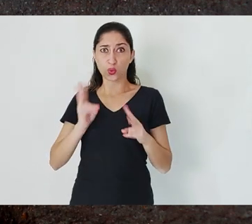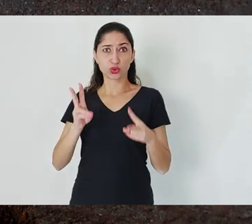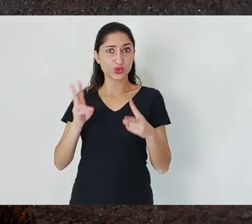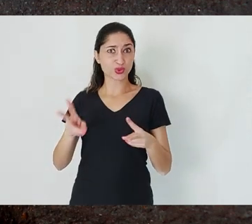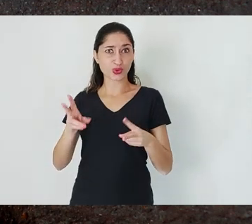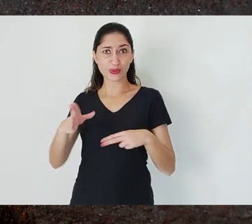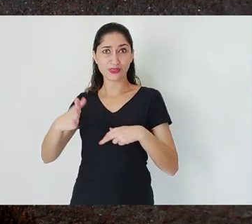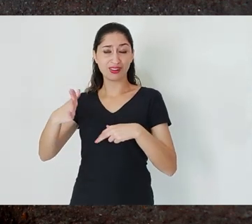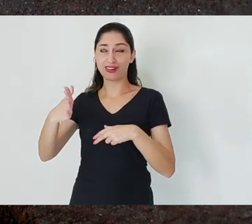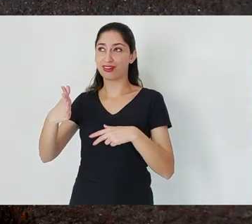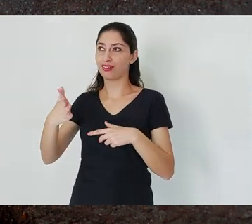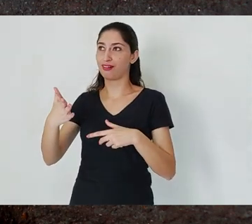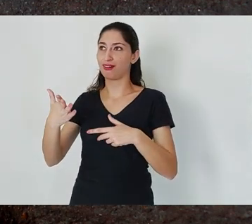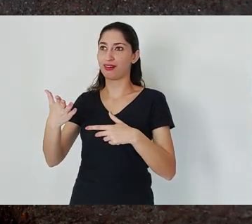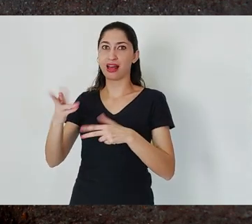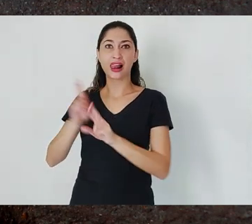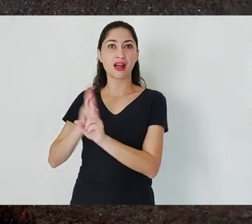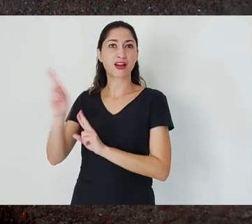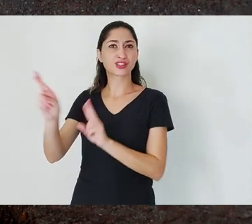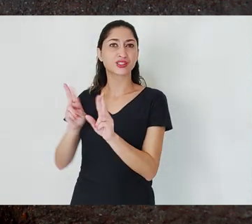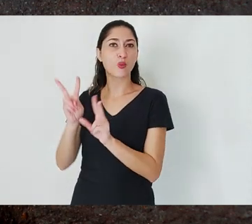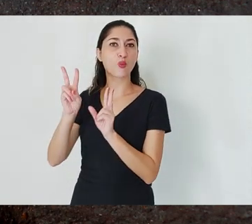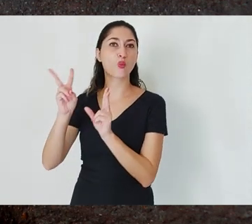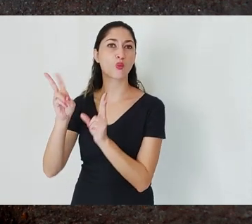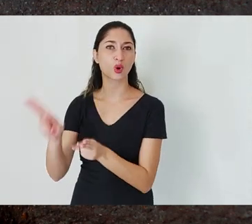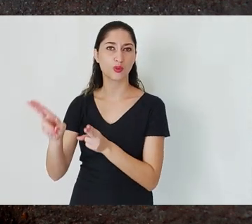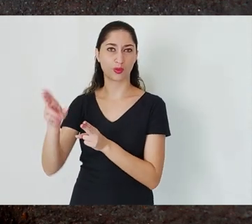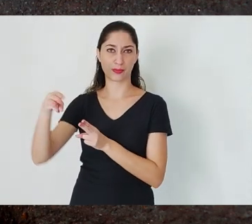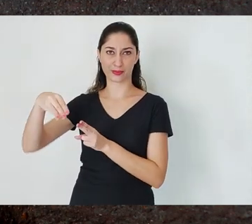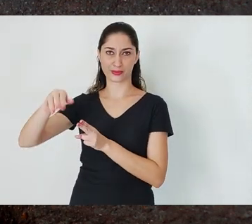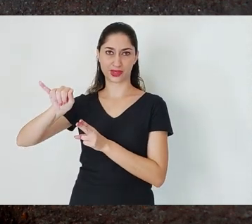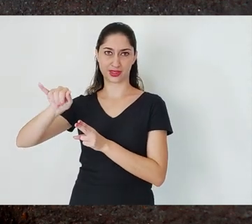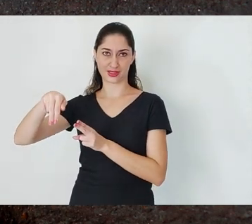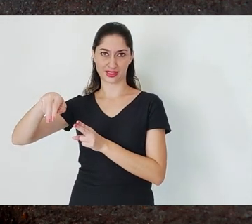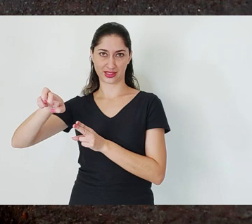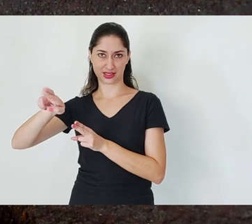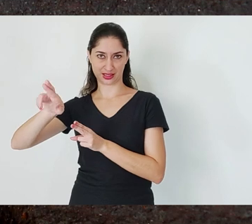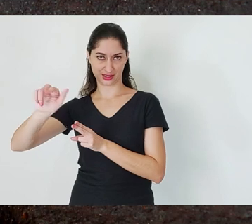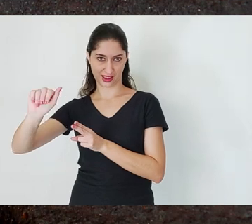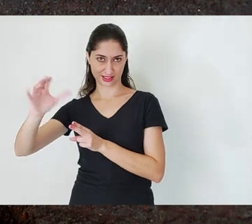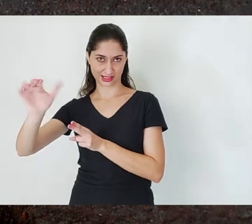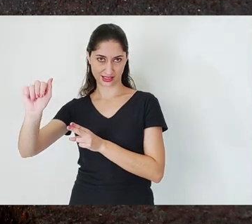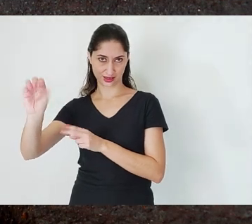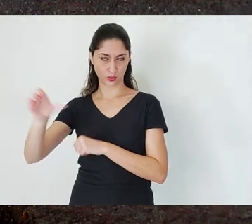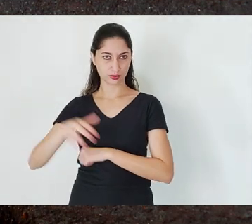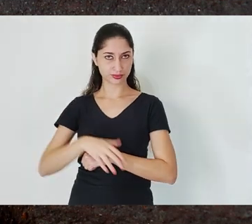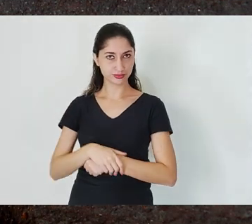and the mining sector deals with dams. In social and environmental terms,